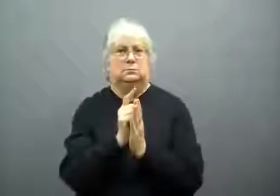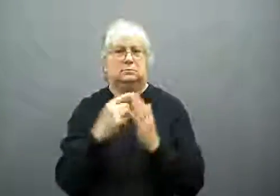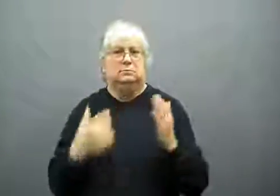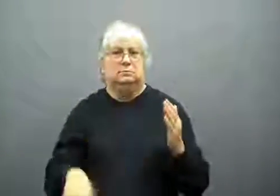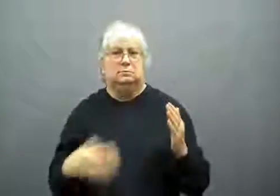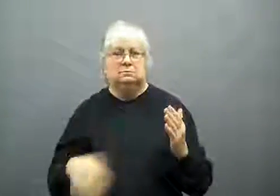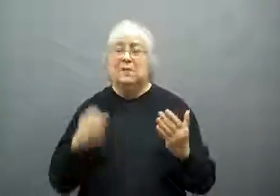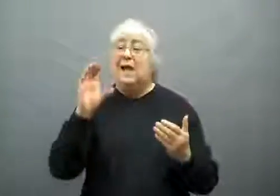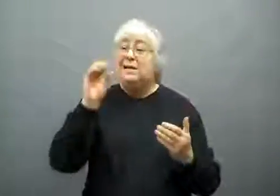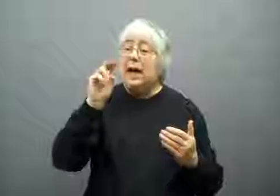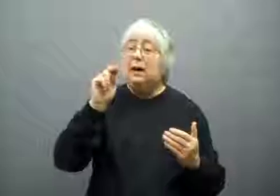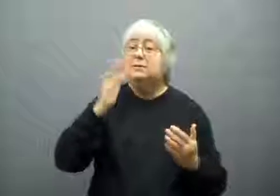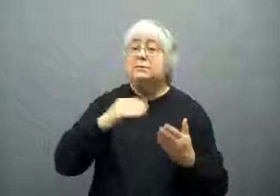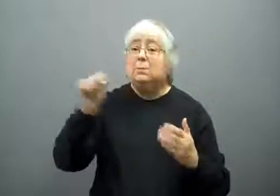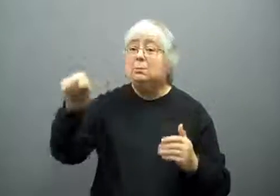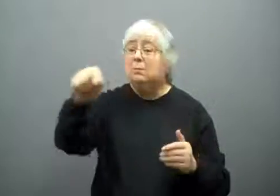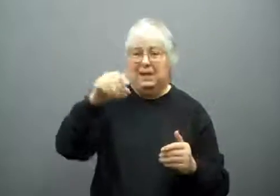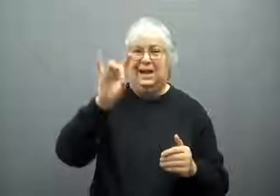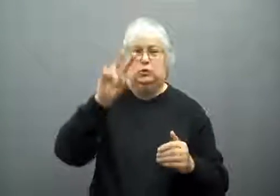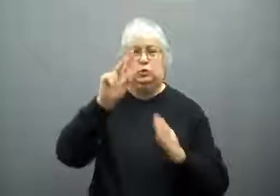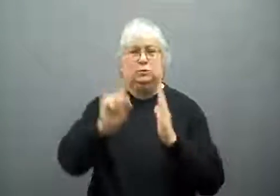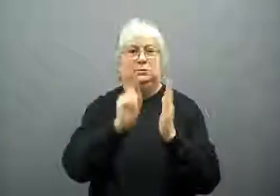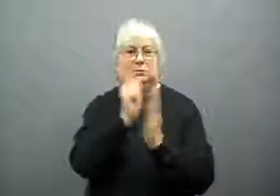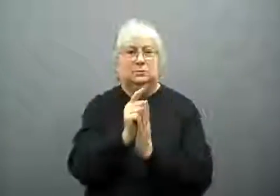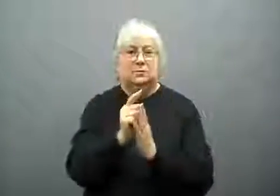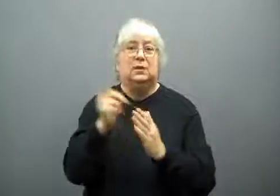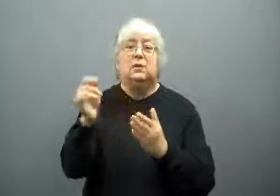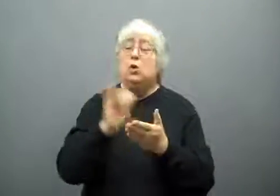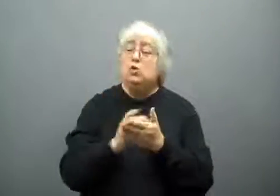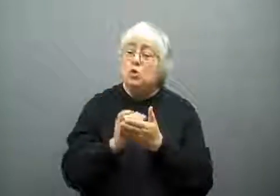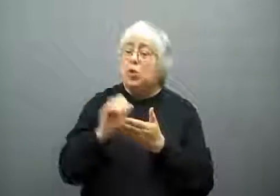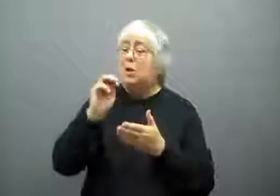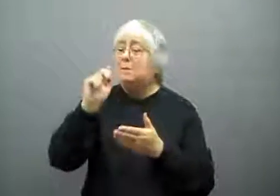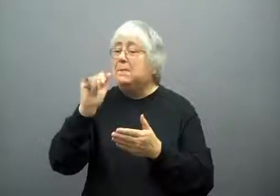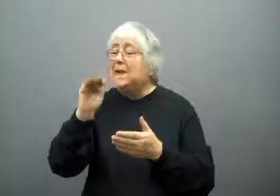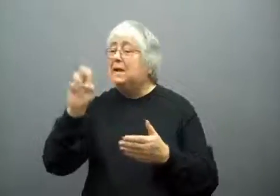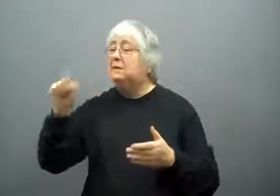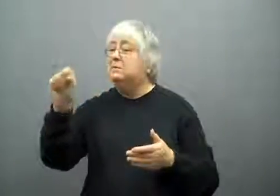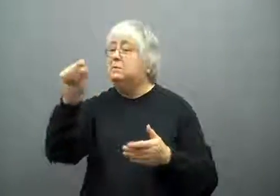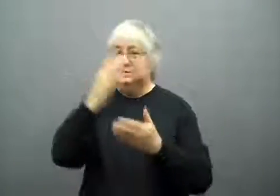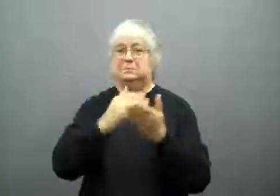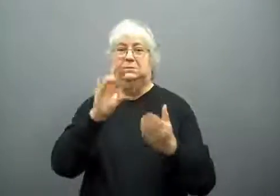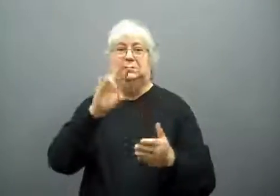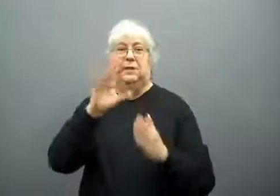Some areas of Connecticut had gusts up to 82 miles an hour.